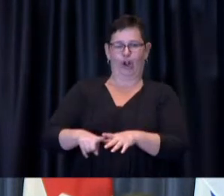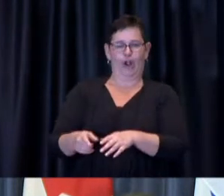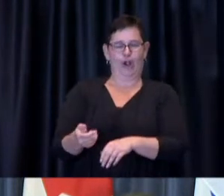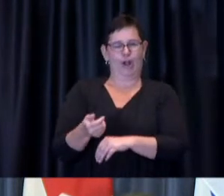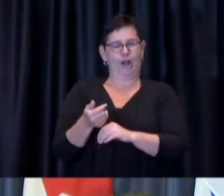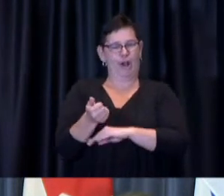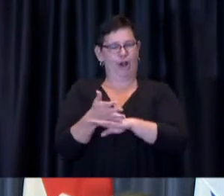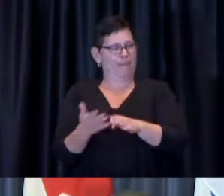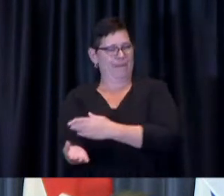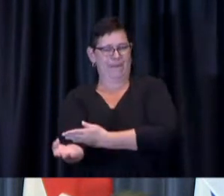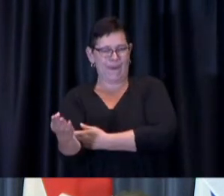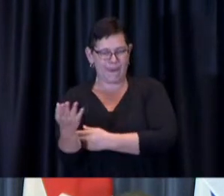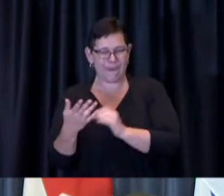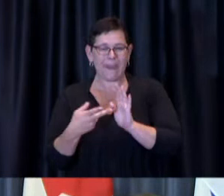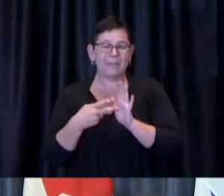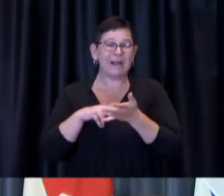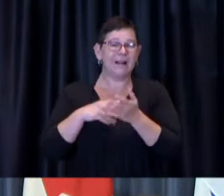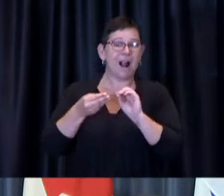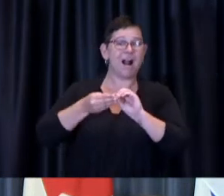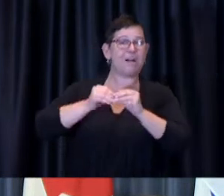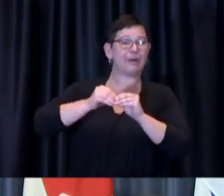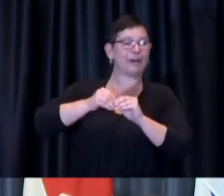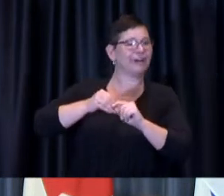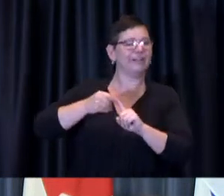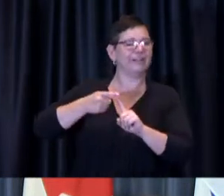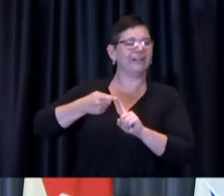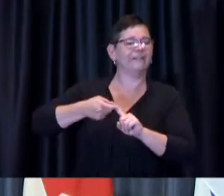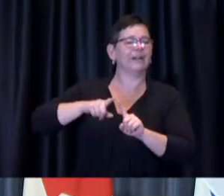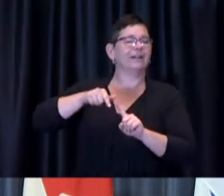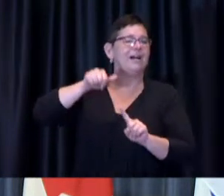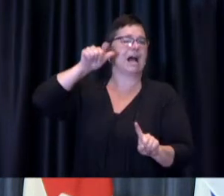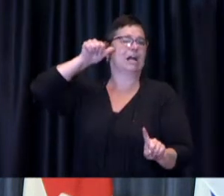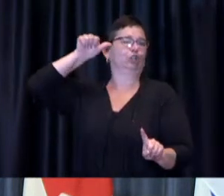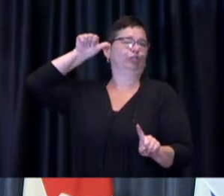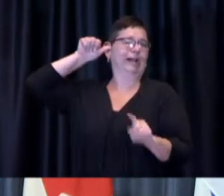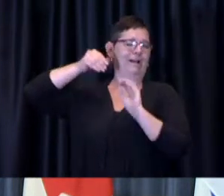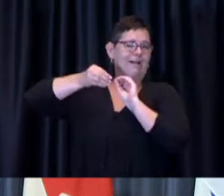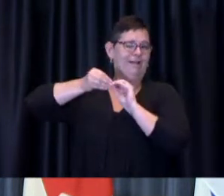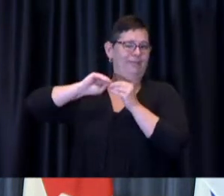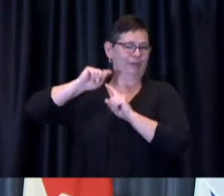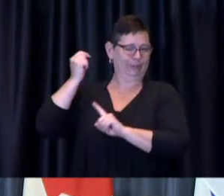we issued for Tuesday, when we had 29 new cases of COVID-19.